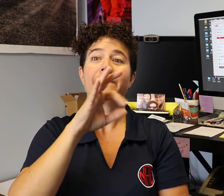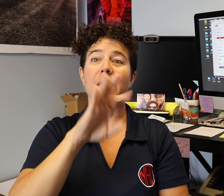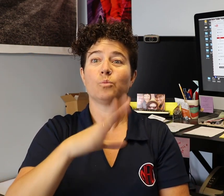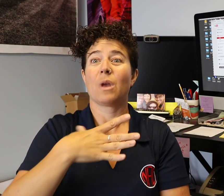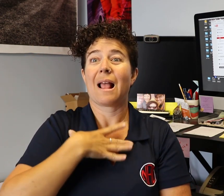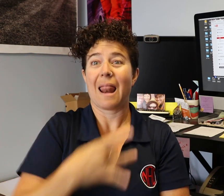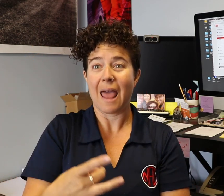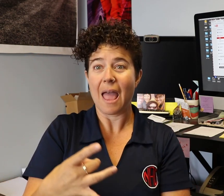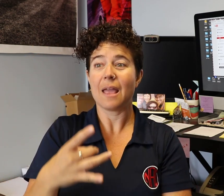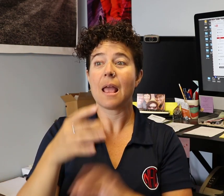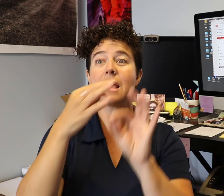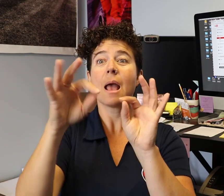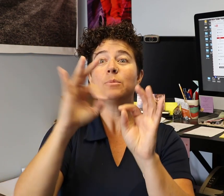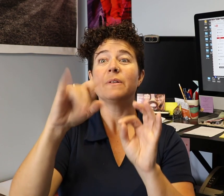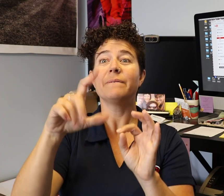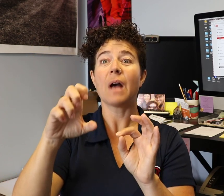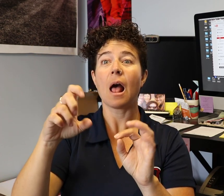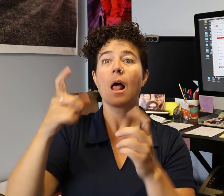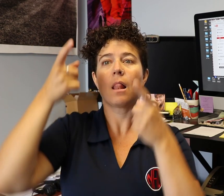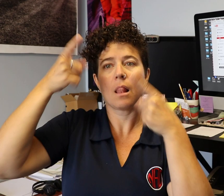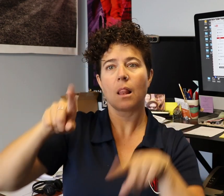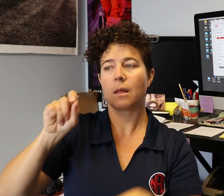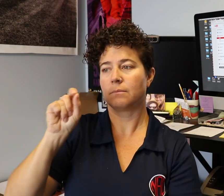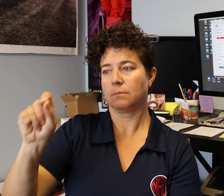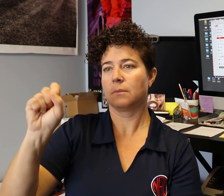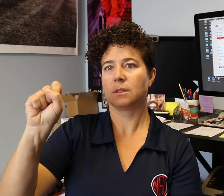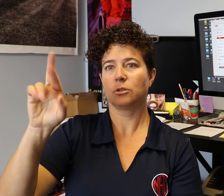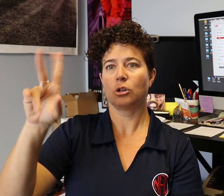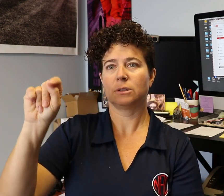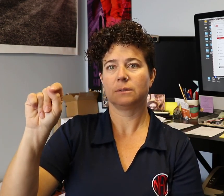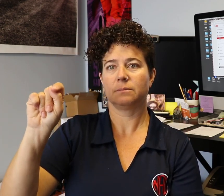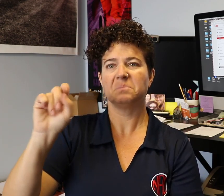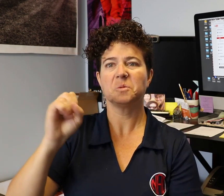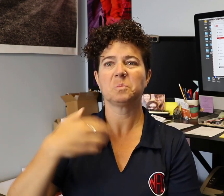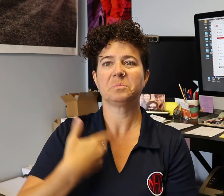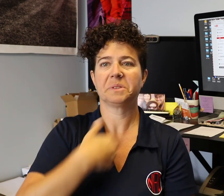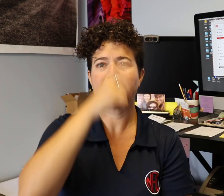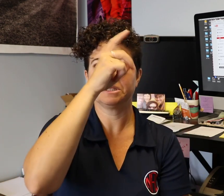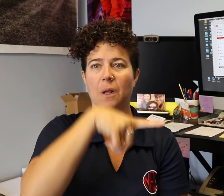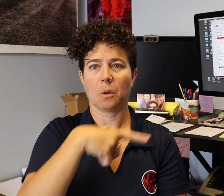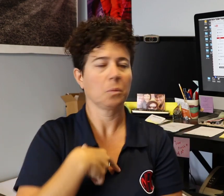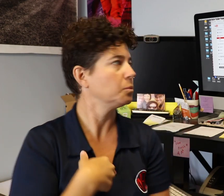Facebook only takes .srt caption files. I'll go ahead and download that now.